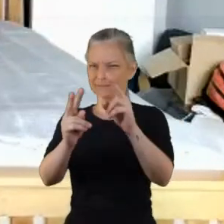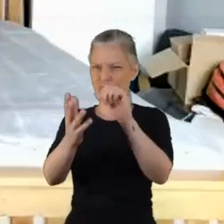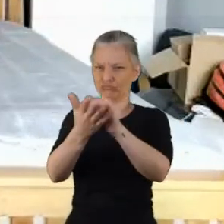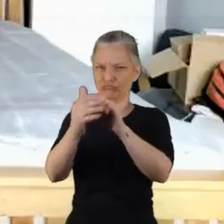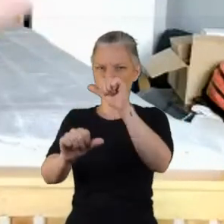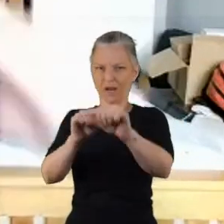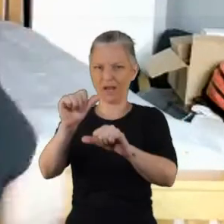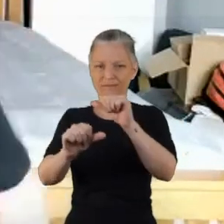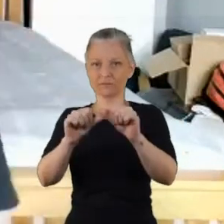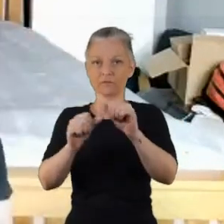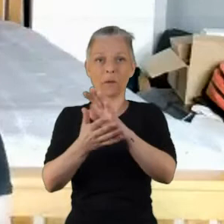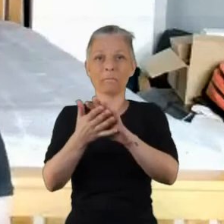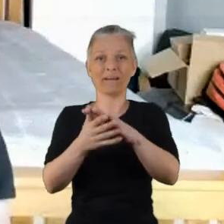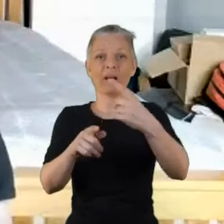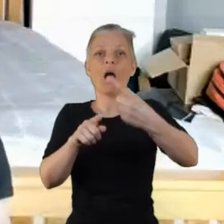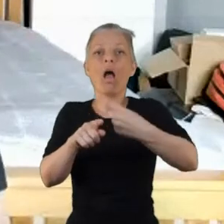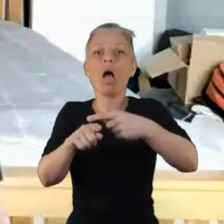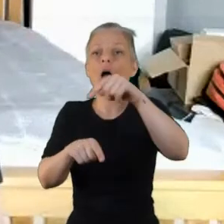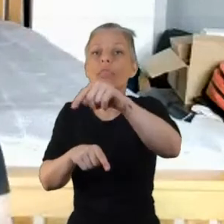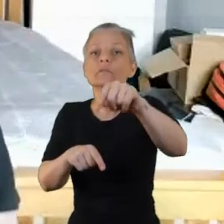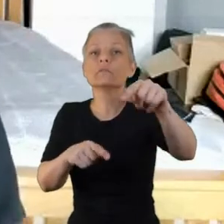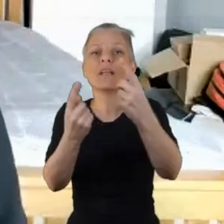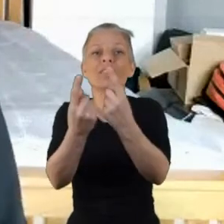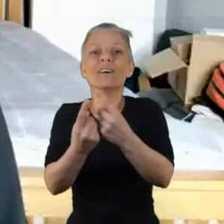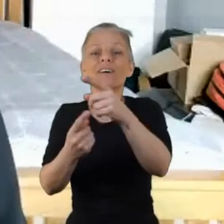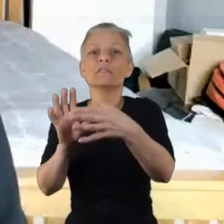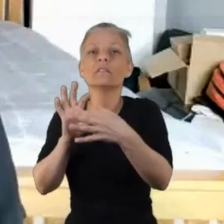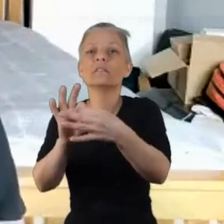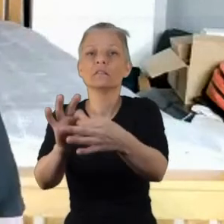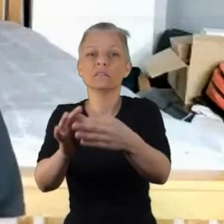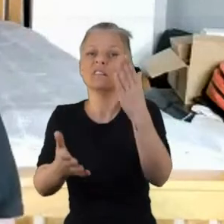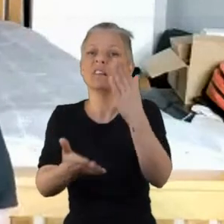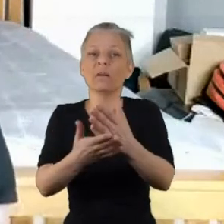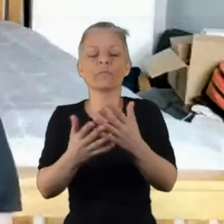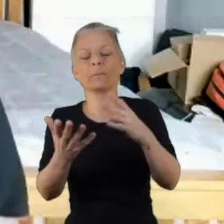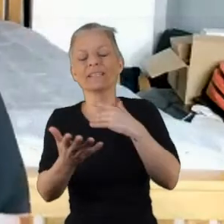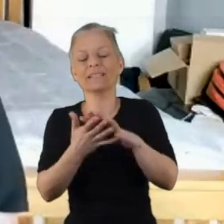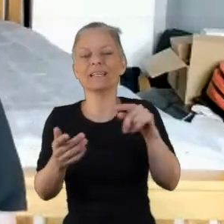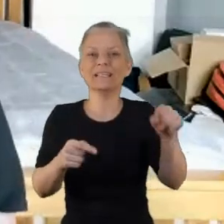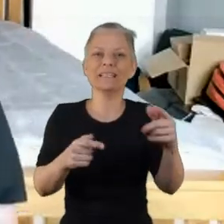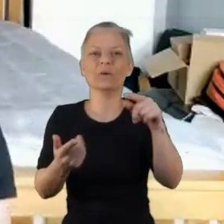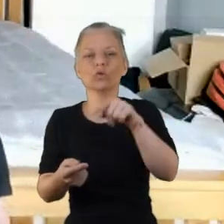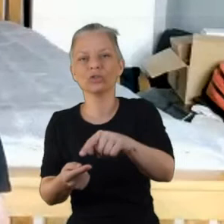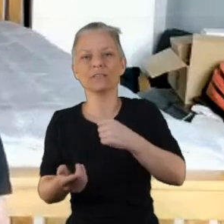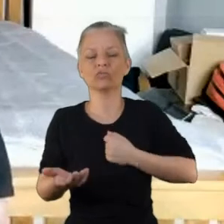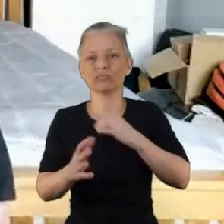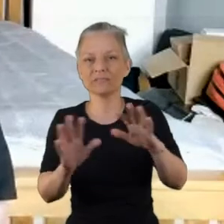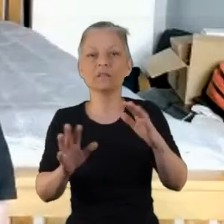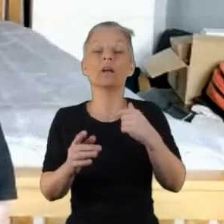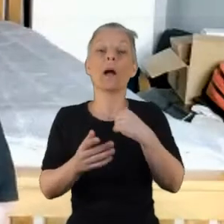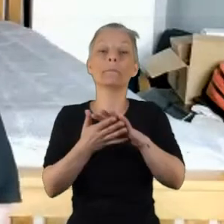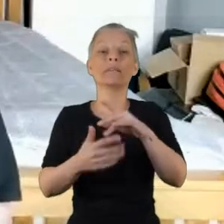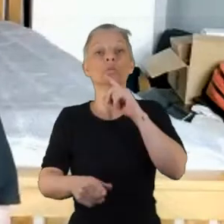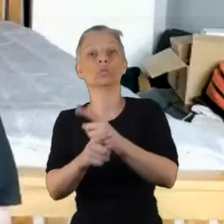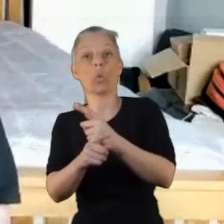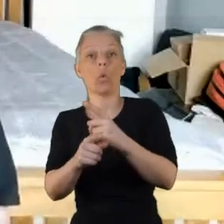or he or she sorry, is actually talking to because some like a mental illnesses can have